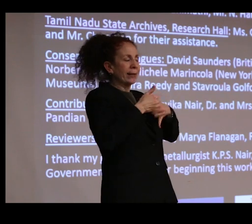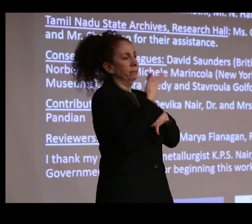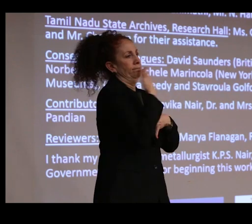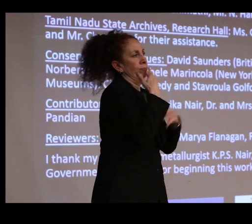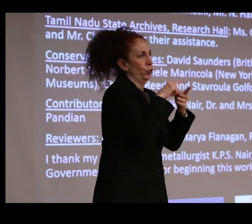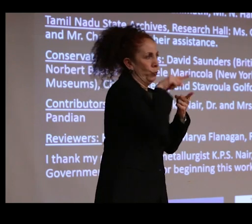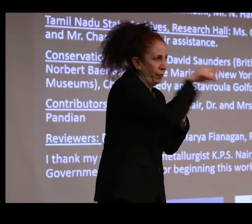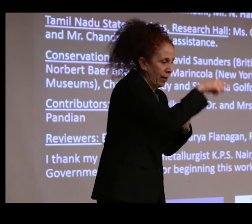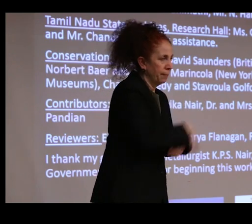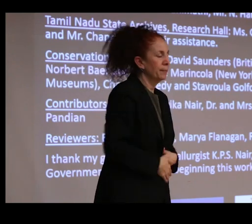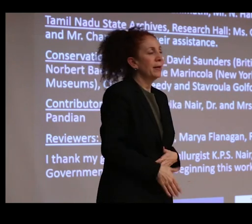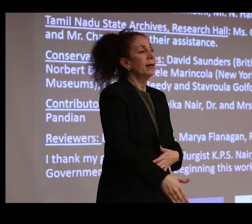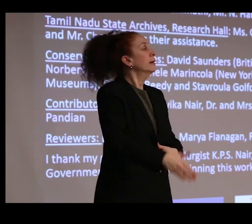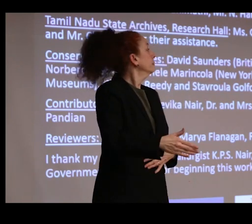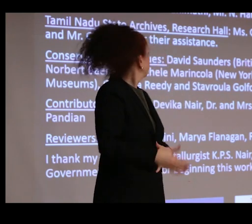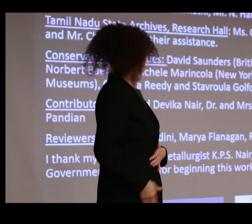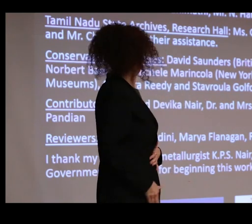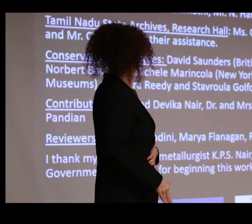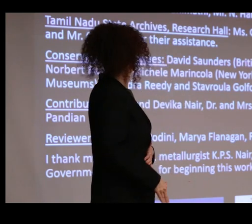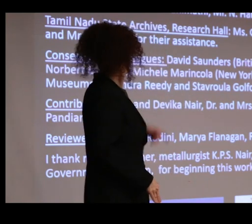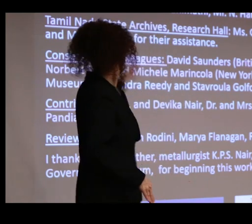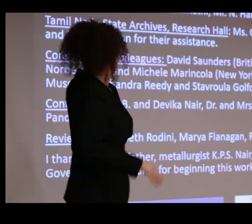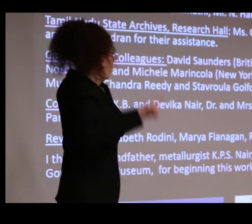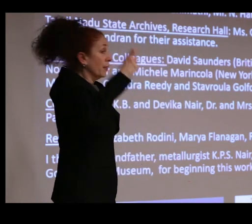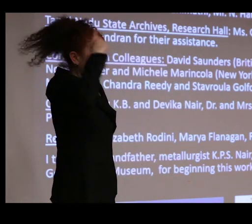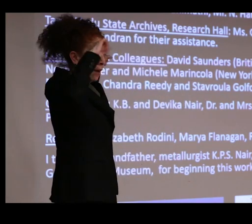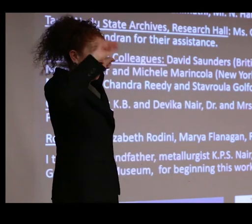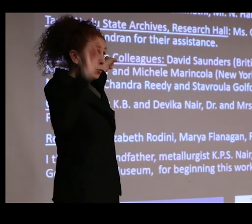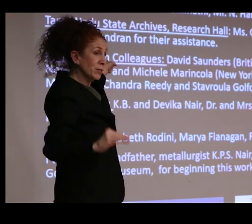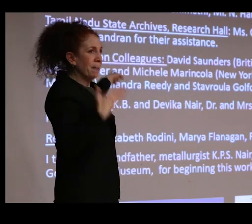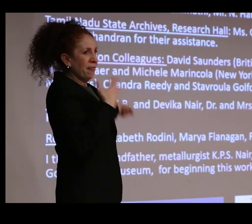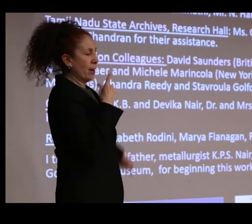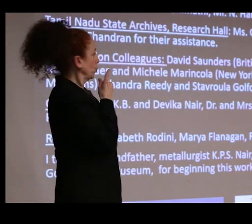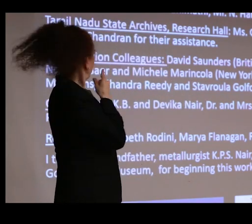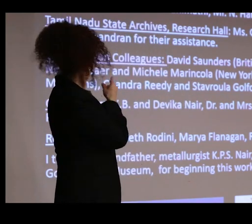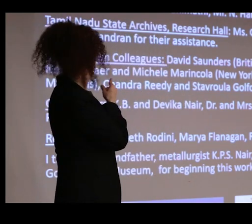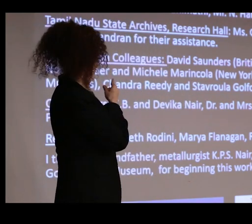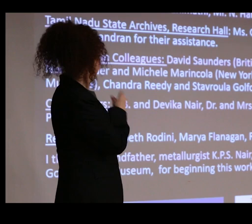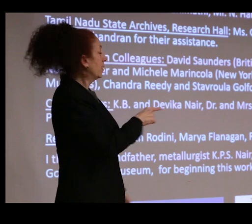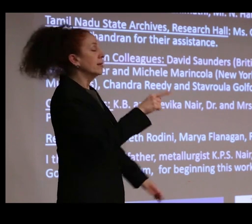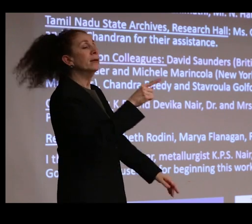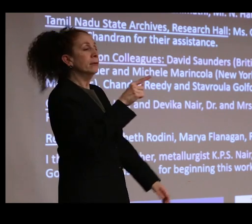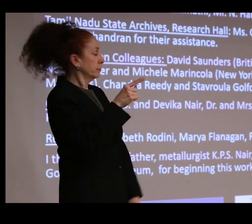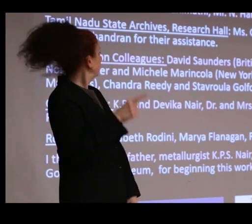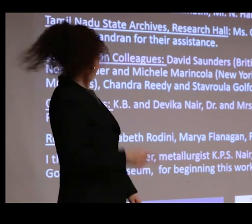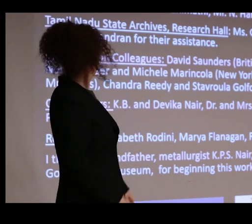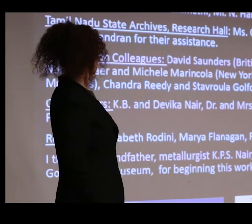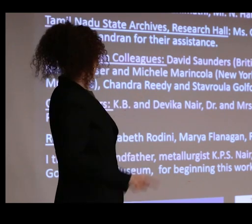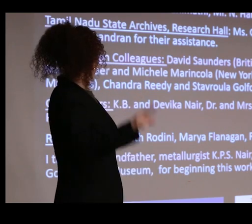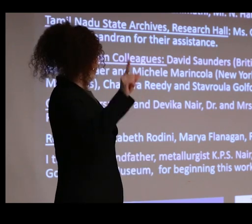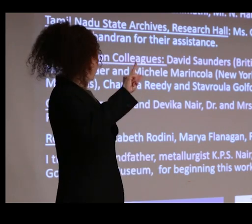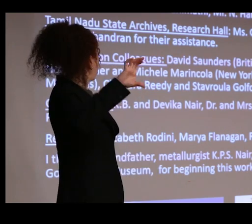to the staff of the Government Museum and the Tamil Nadu State Archives, both located in now Chennai, South India.